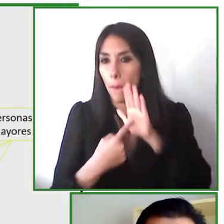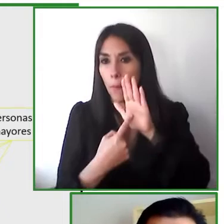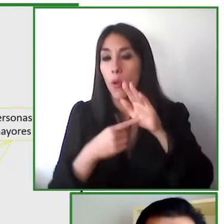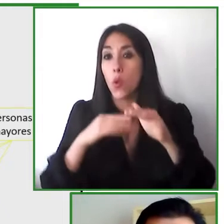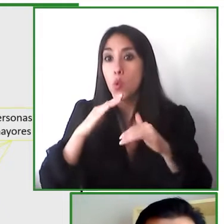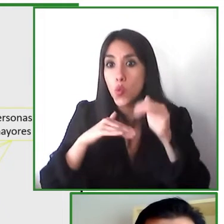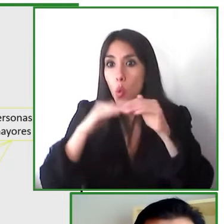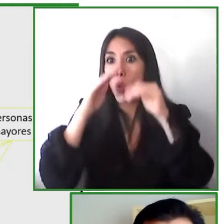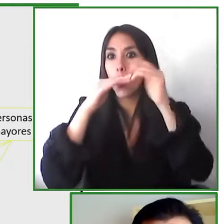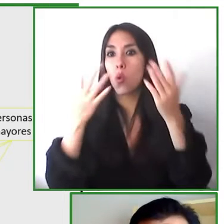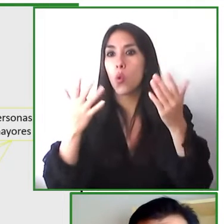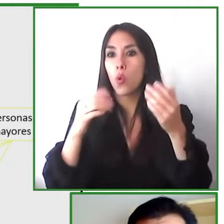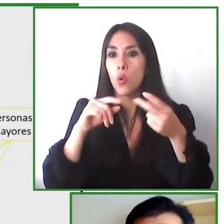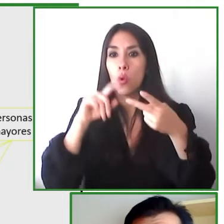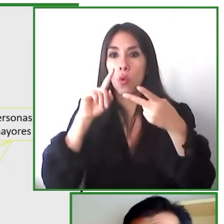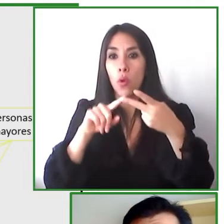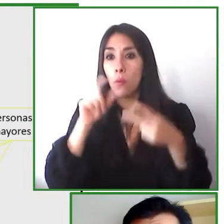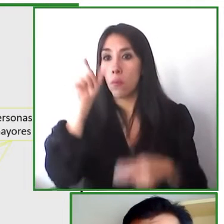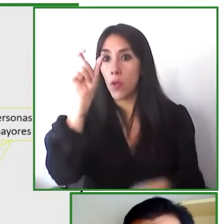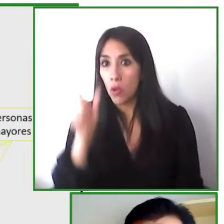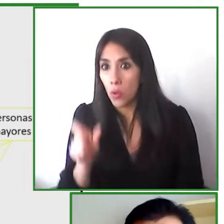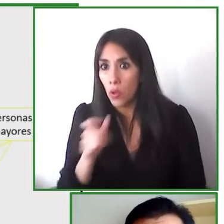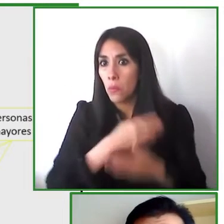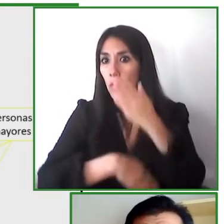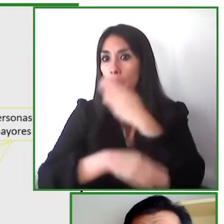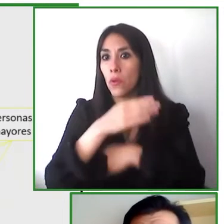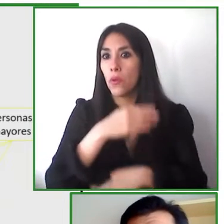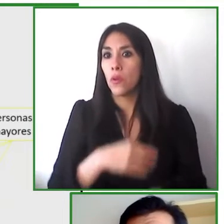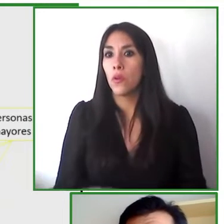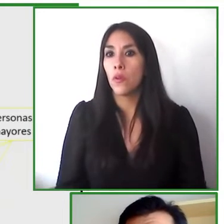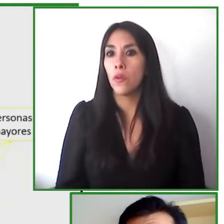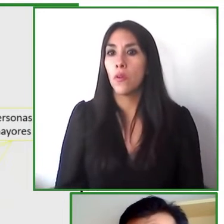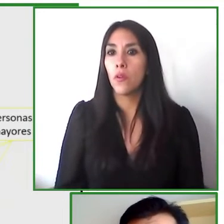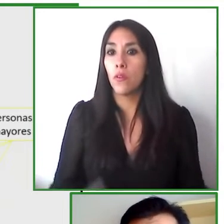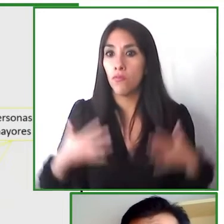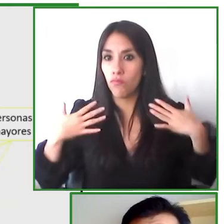who might have physical disabilities or sensorial disabilities that might face architectural